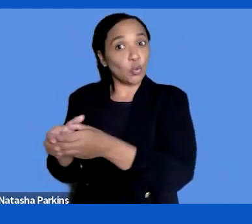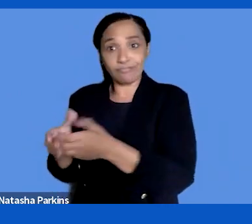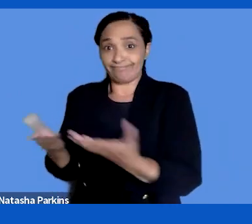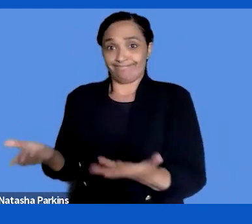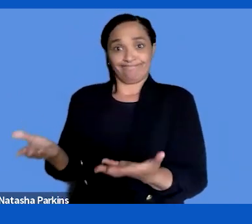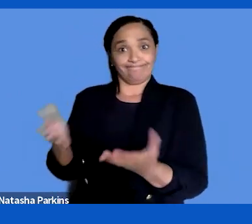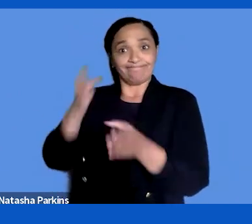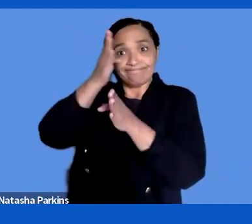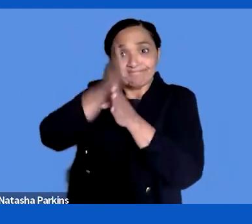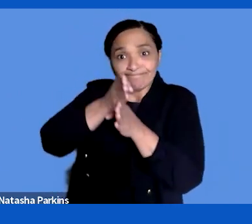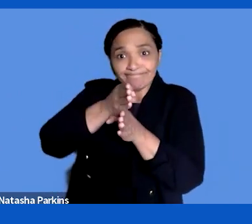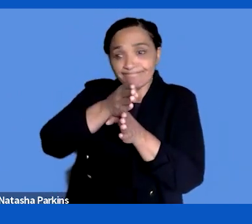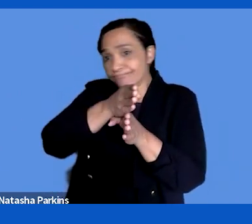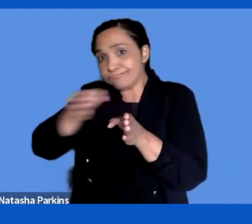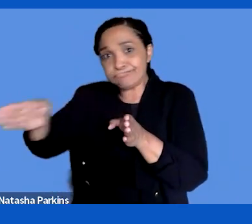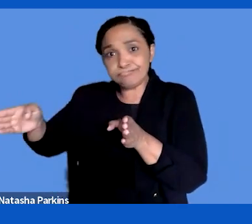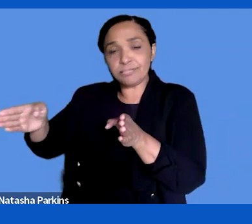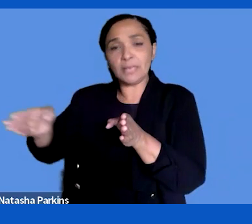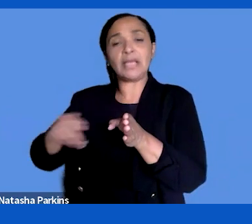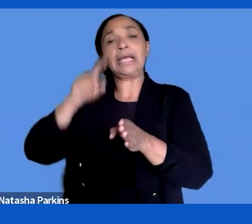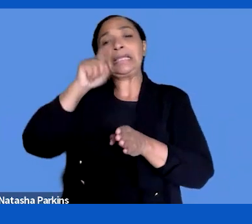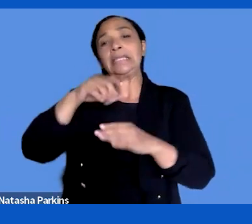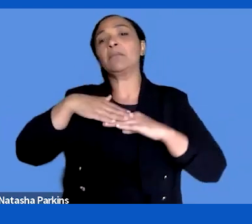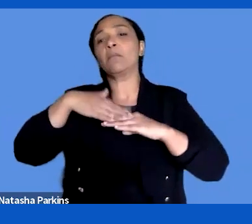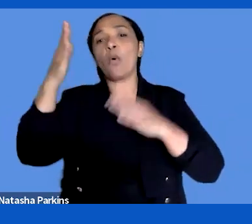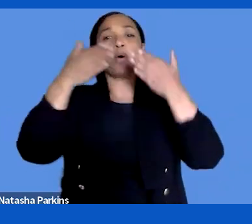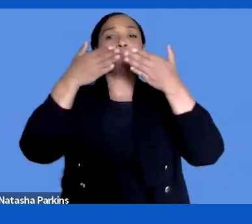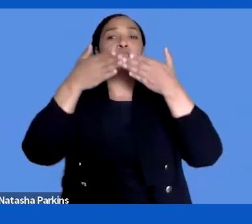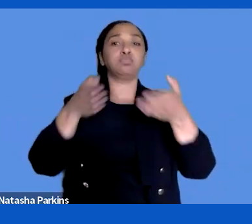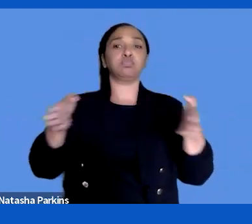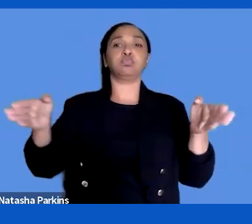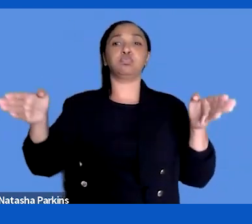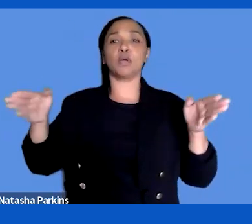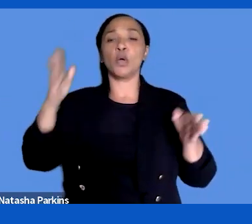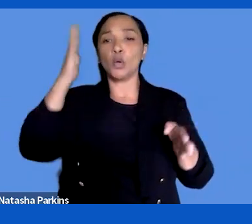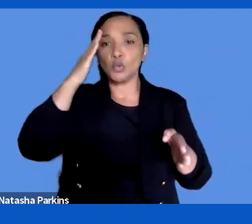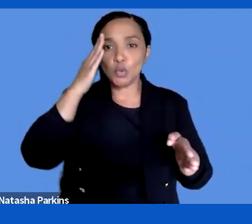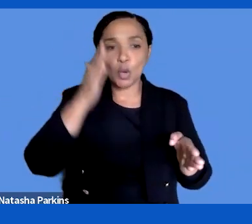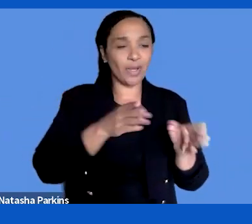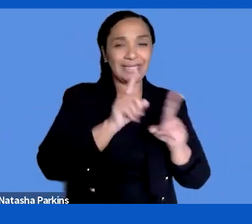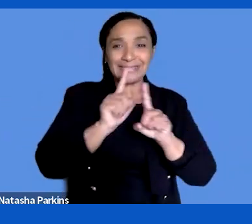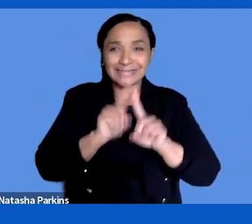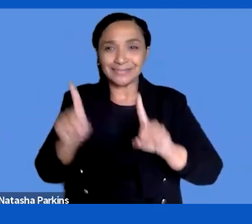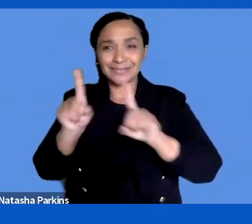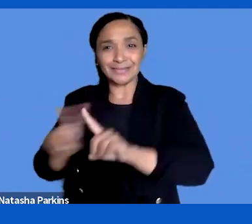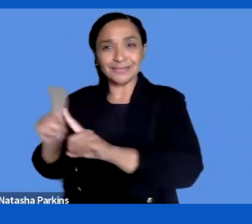a need for more awareness raising about how many difference needs there are. I was thinking about